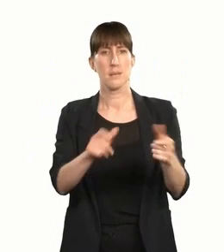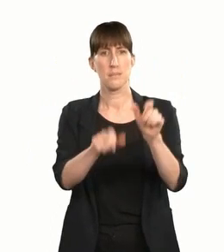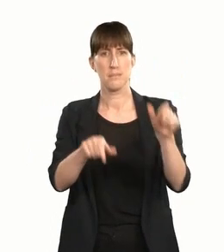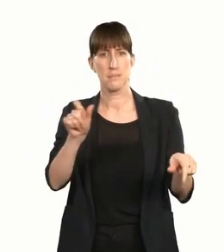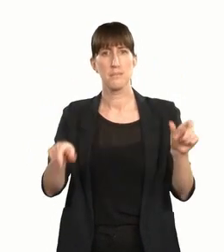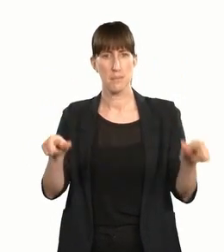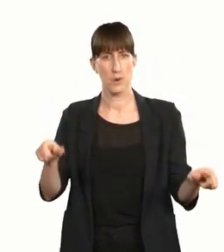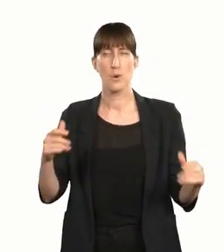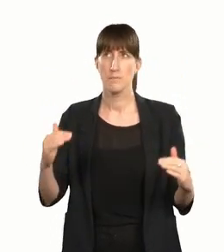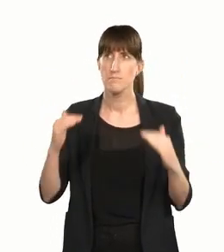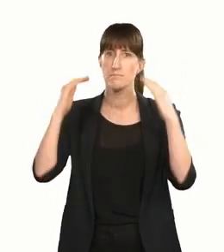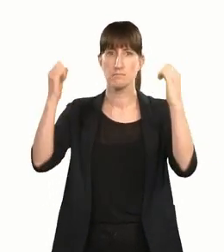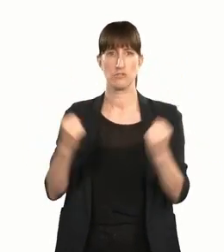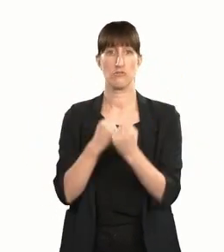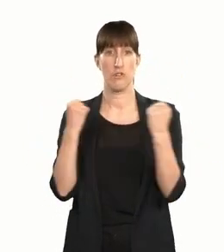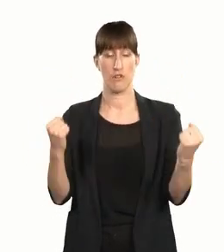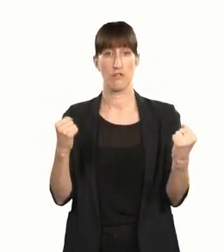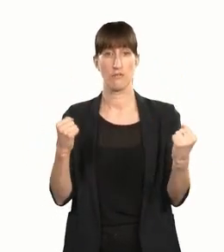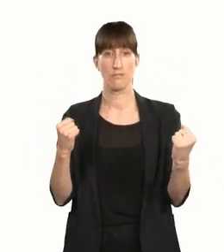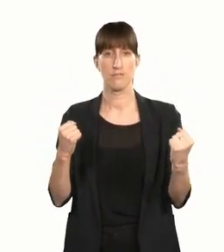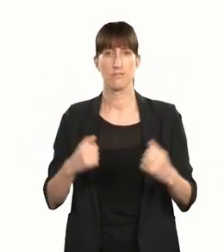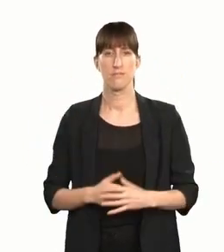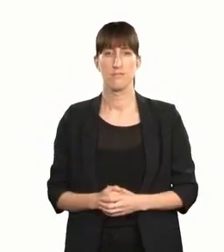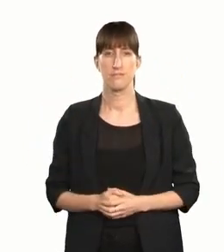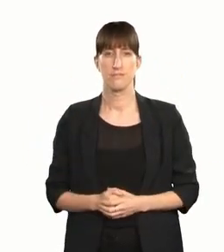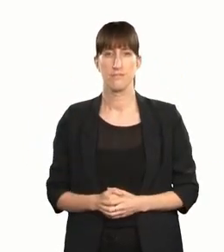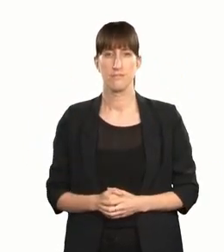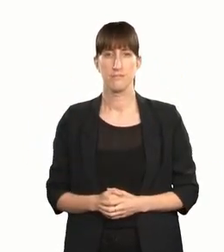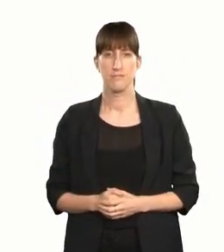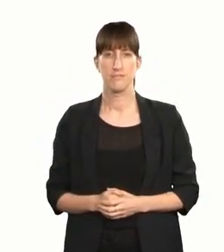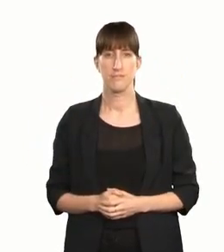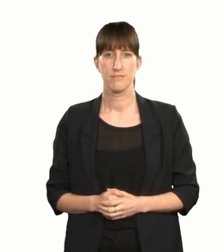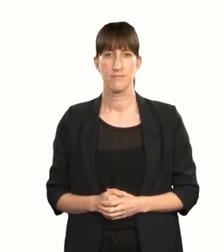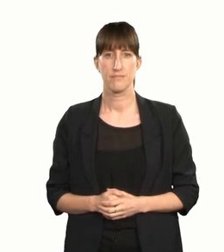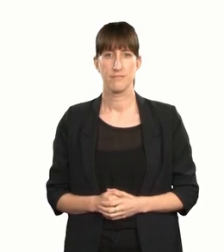the prestige of the arts brings dignity and prestige to all.